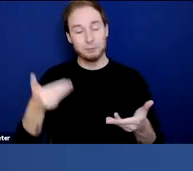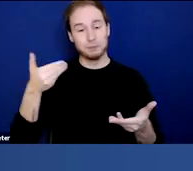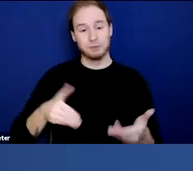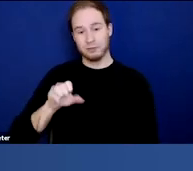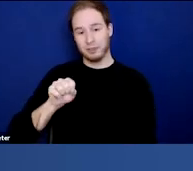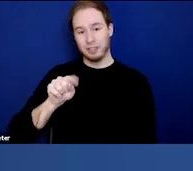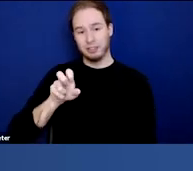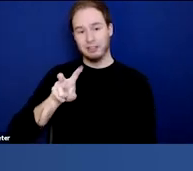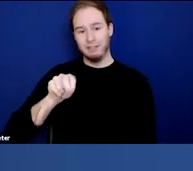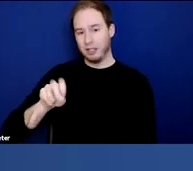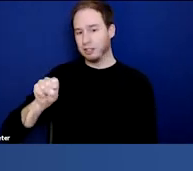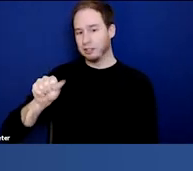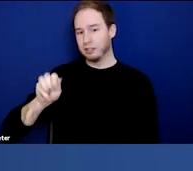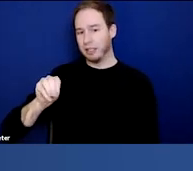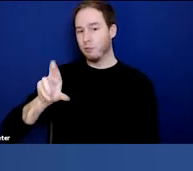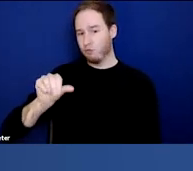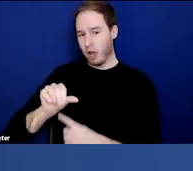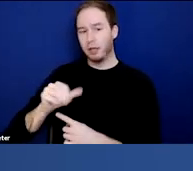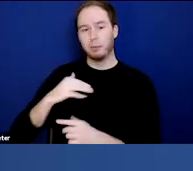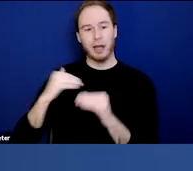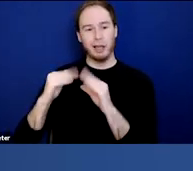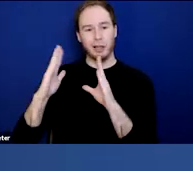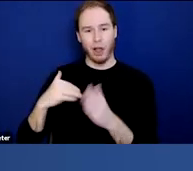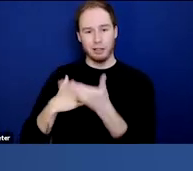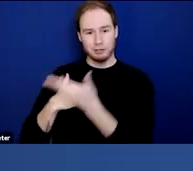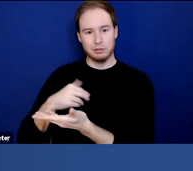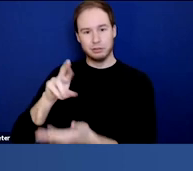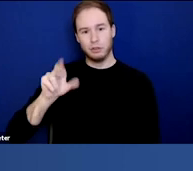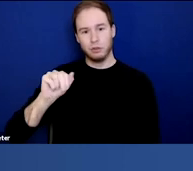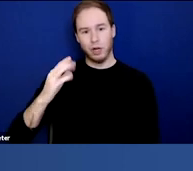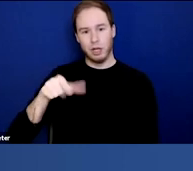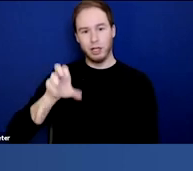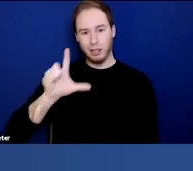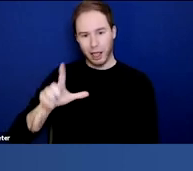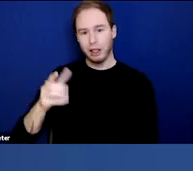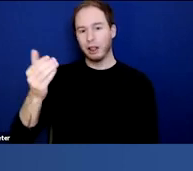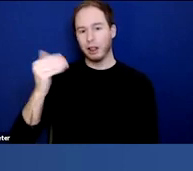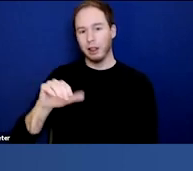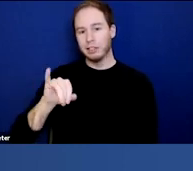And as Jen said, I'm joined by my colleagues, Racquel Garcia, JC Smith, and Ken Kraybill.